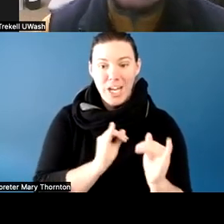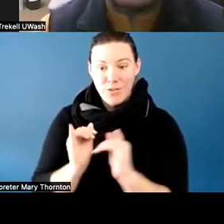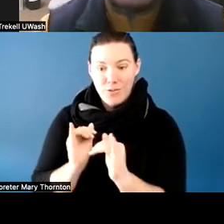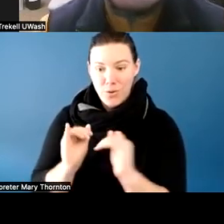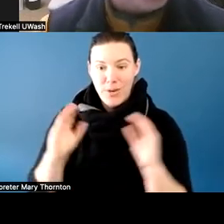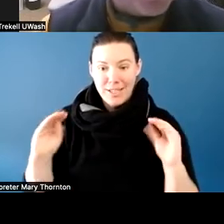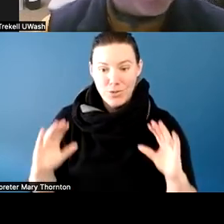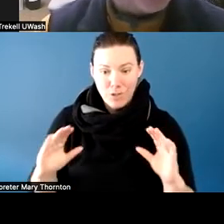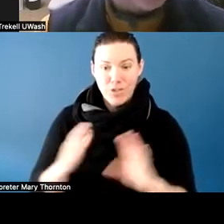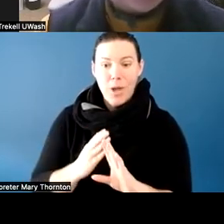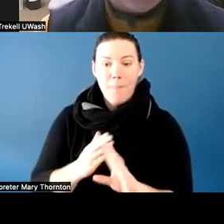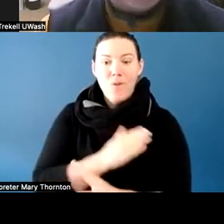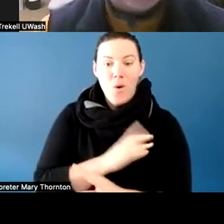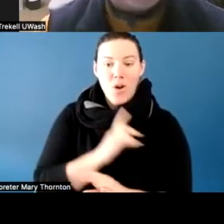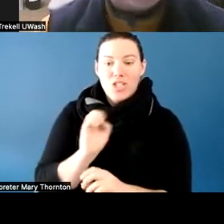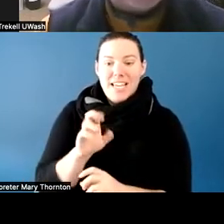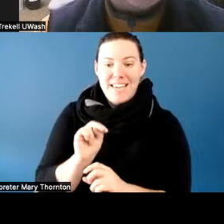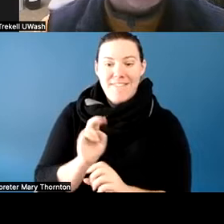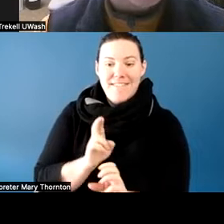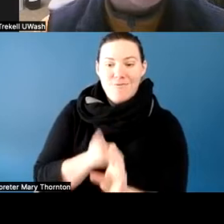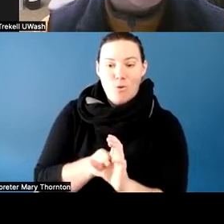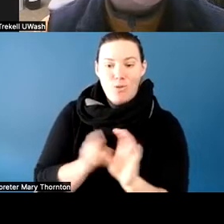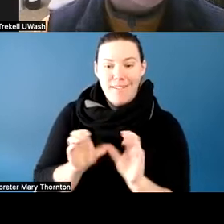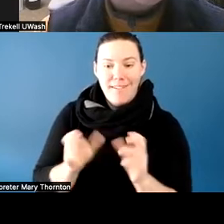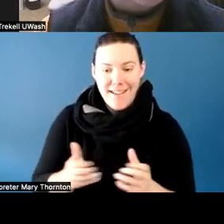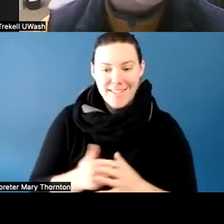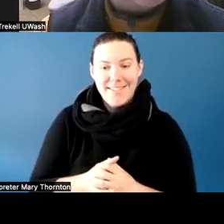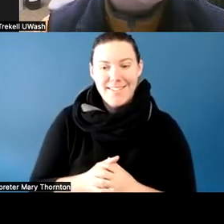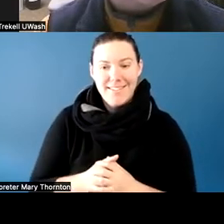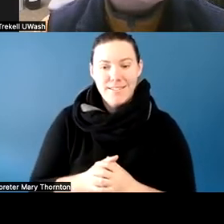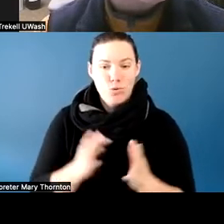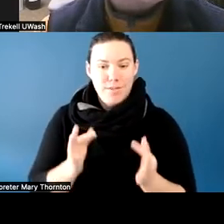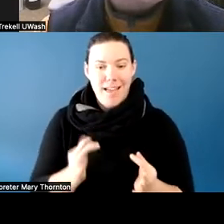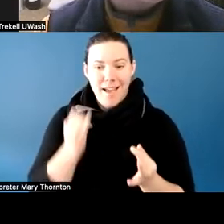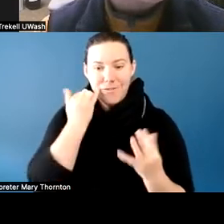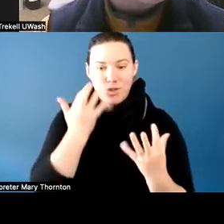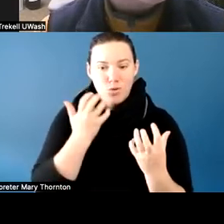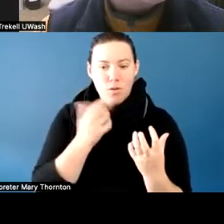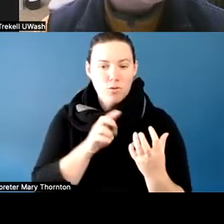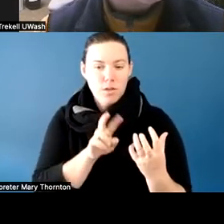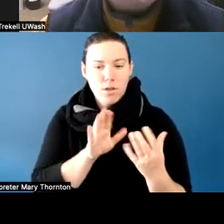before she even enrolled in their classes to determine what the expectations of the class